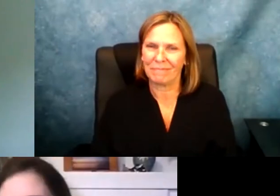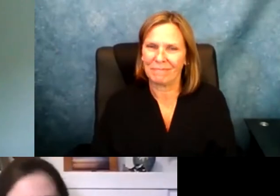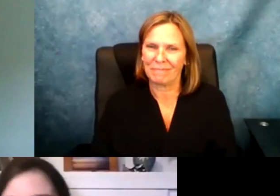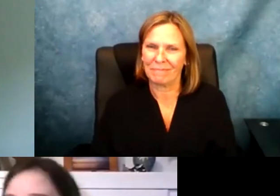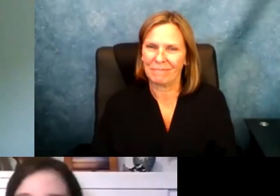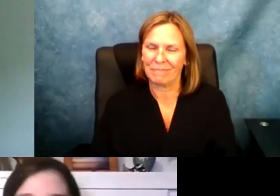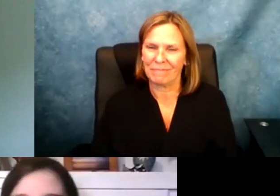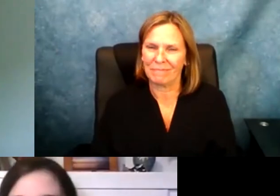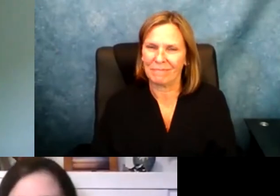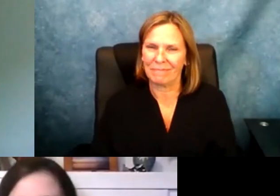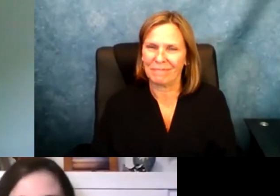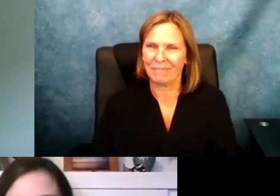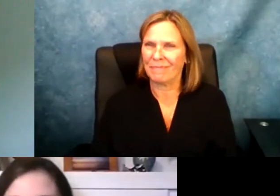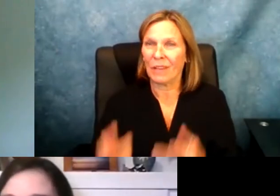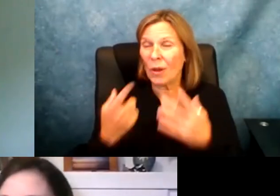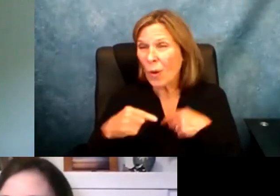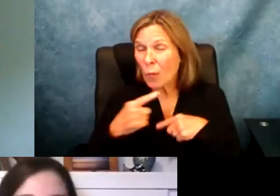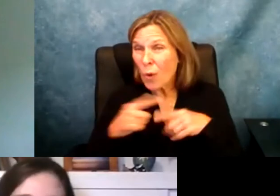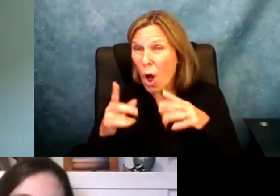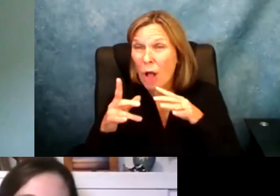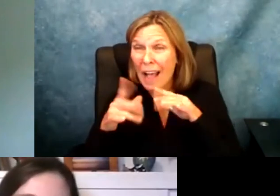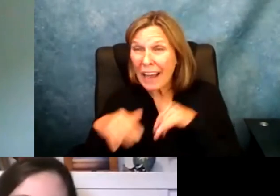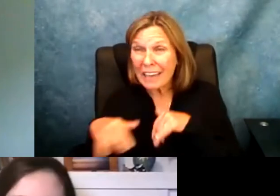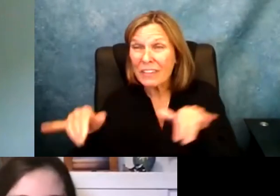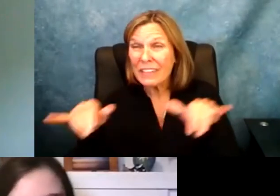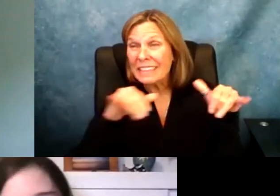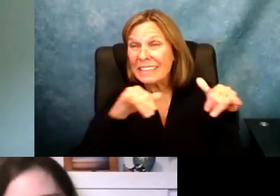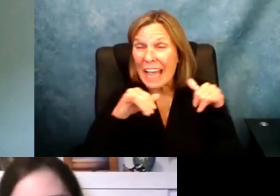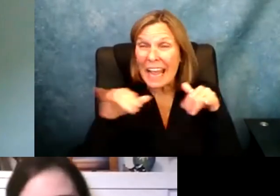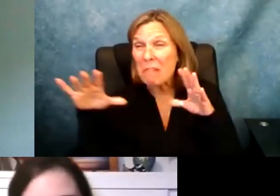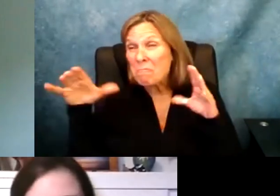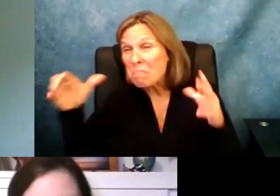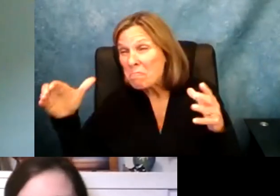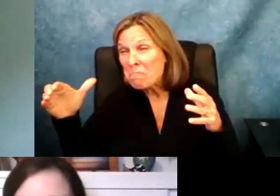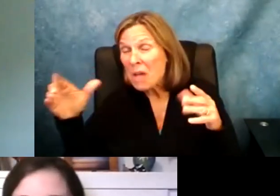speak.